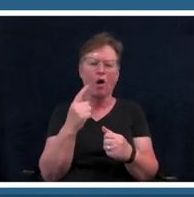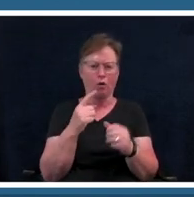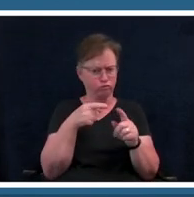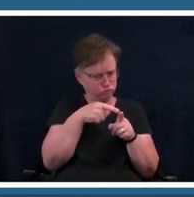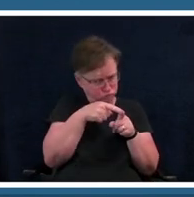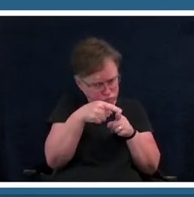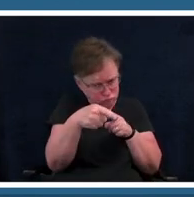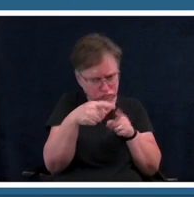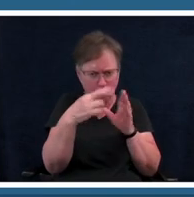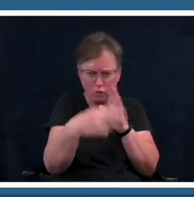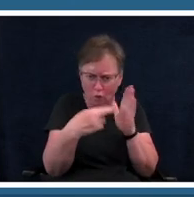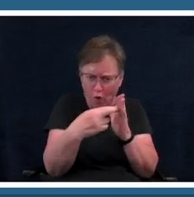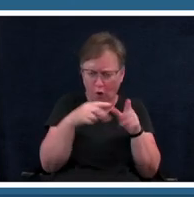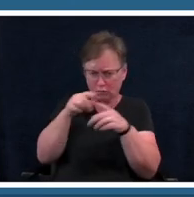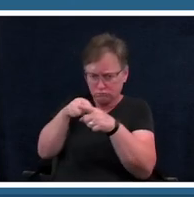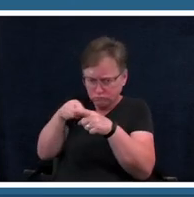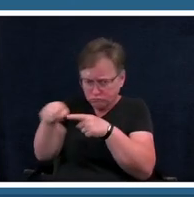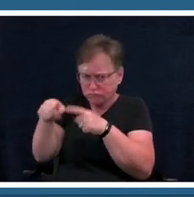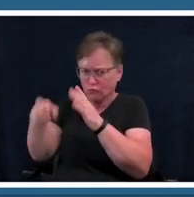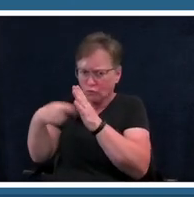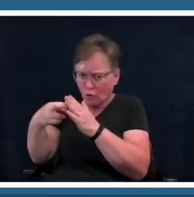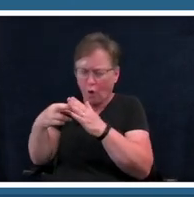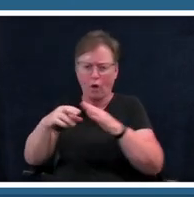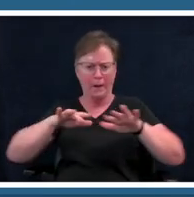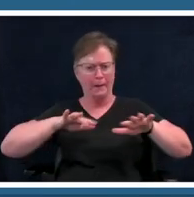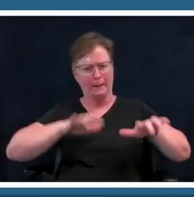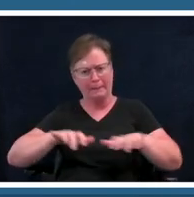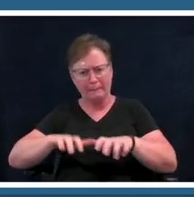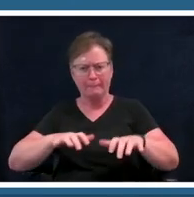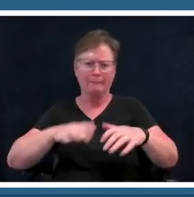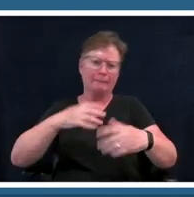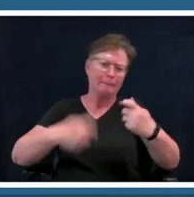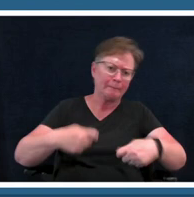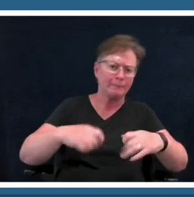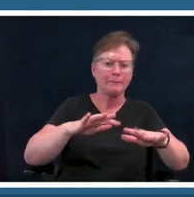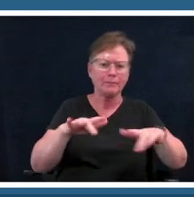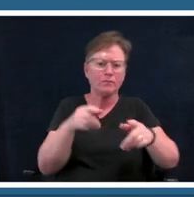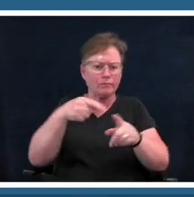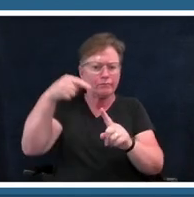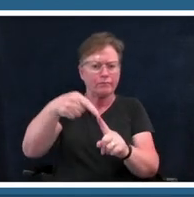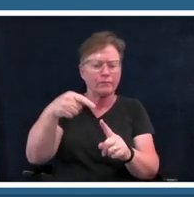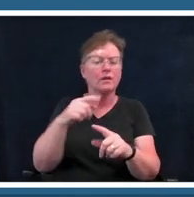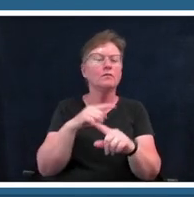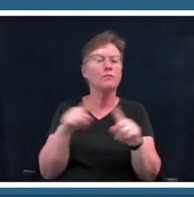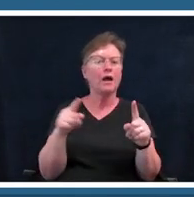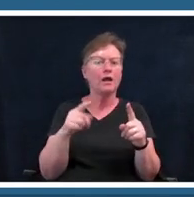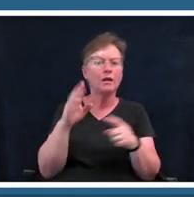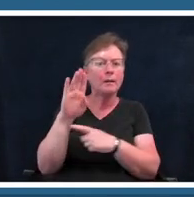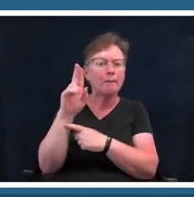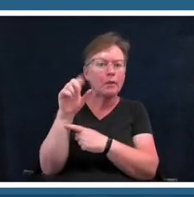a particular instrument but being in the booth thinking of you know different